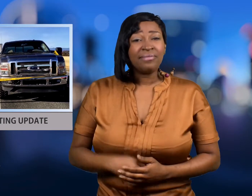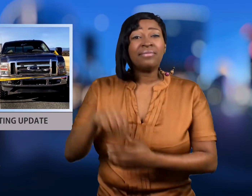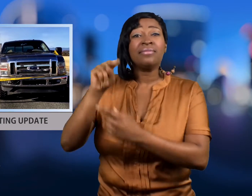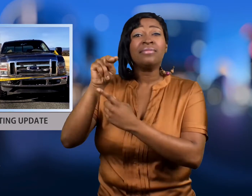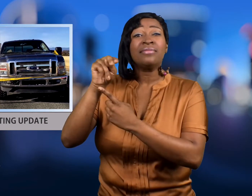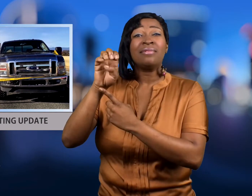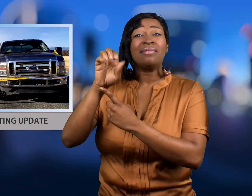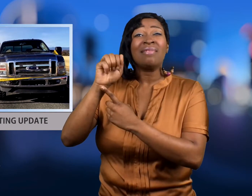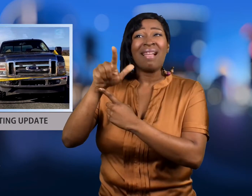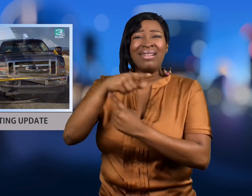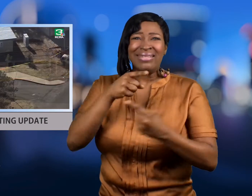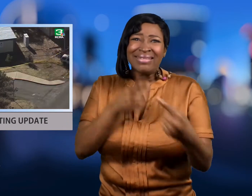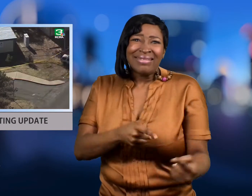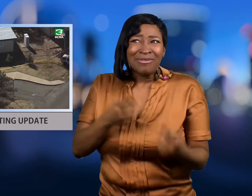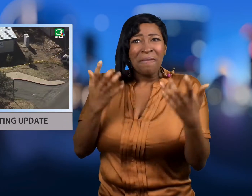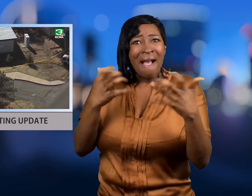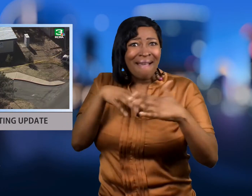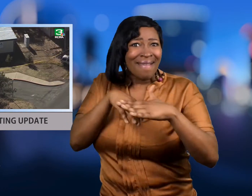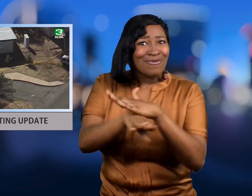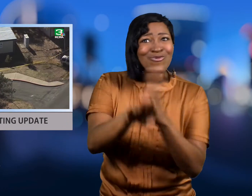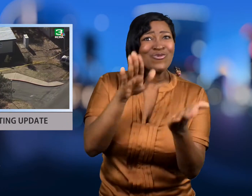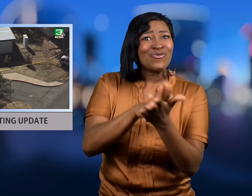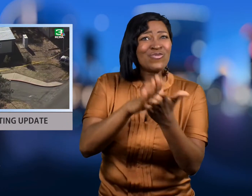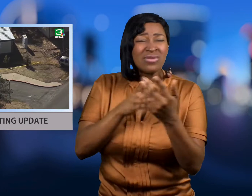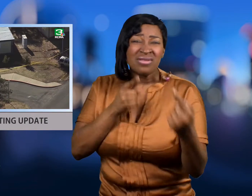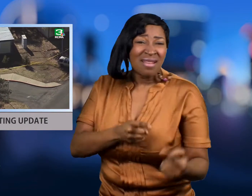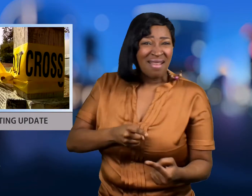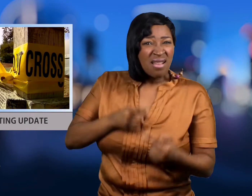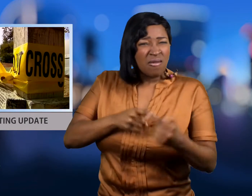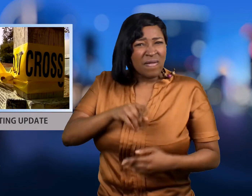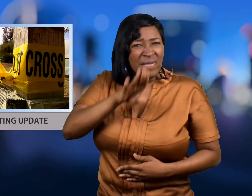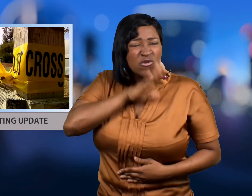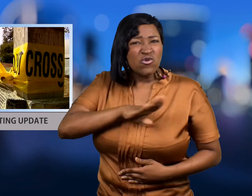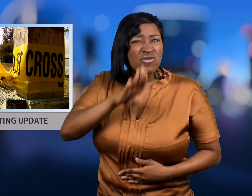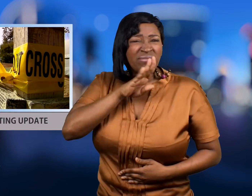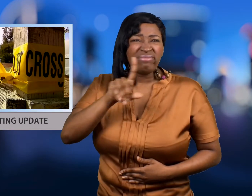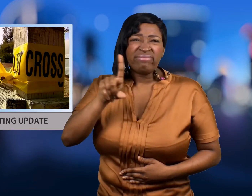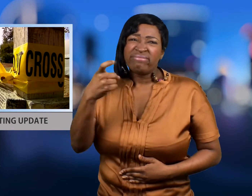Neal became frustrated when he couldn't get into the